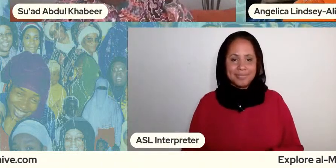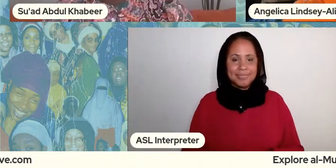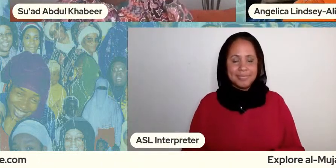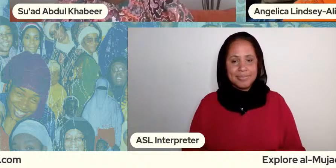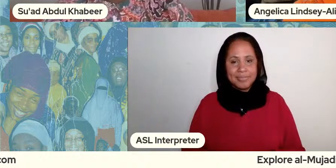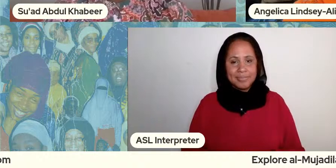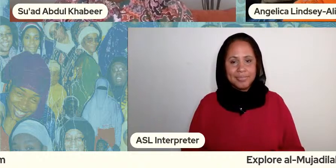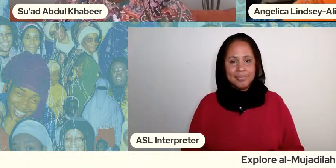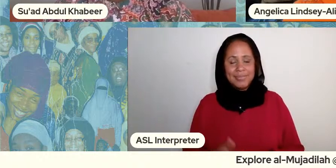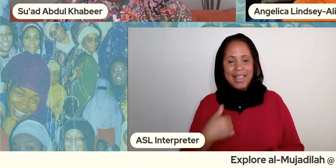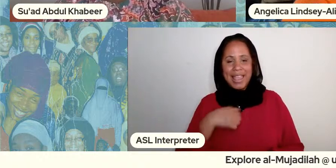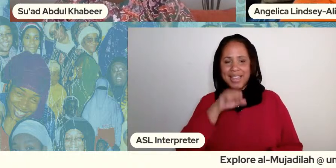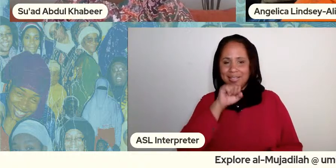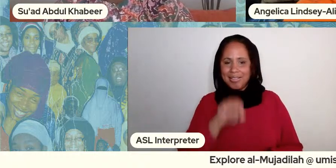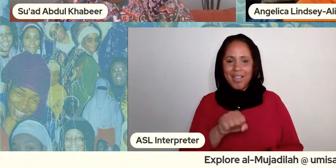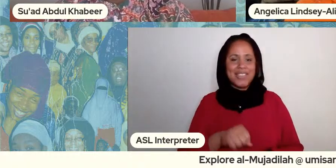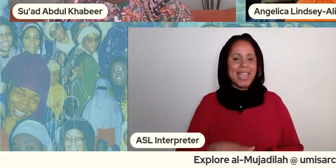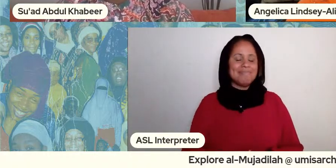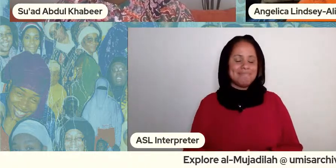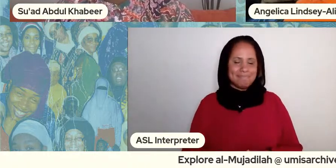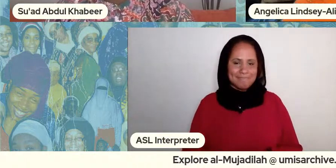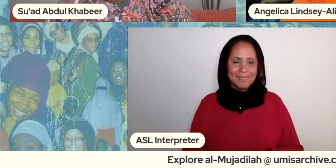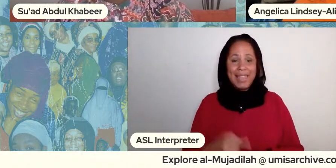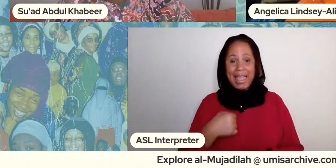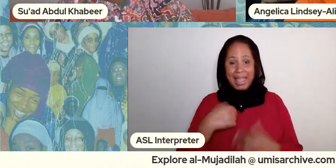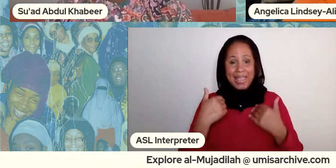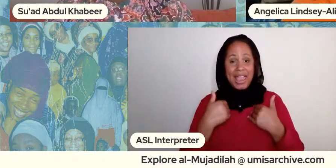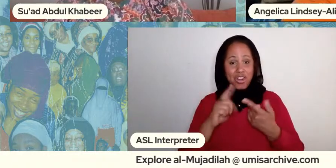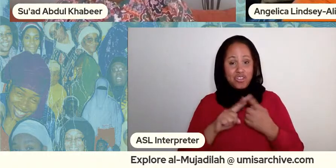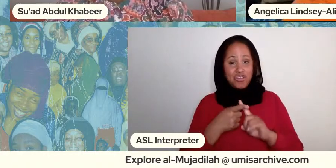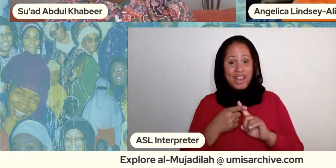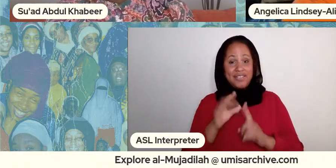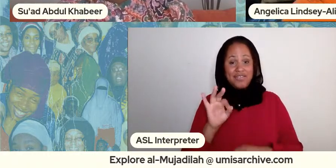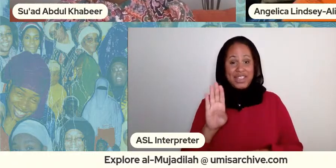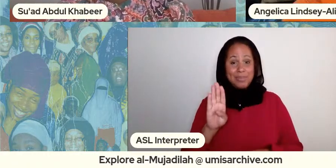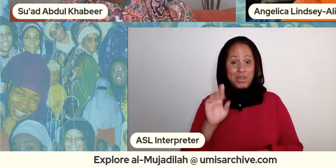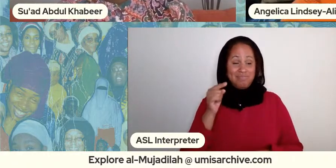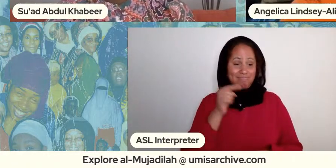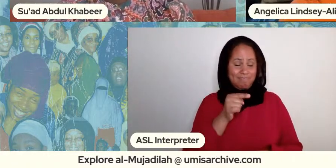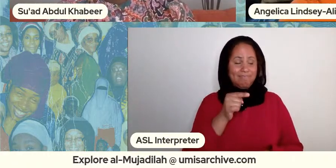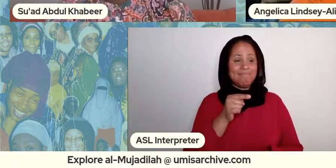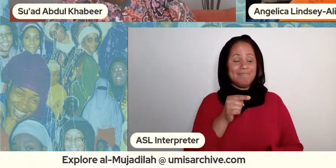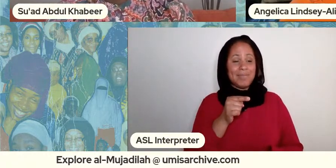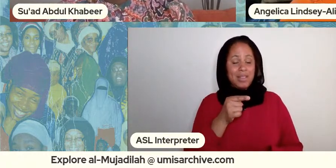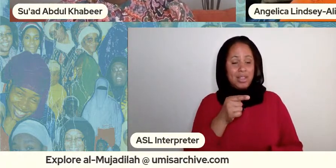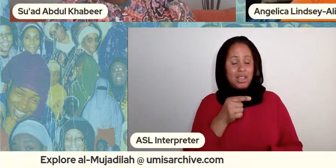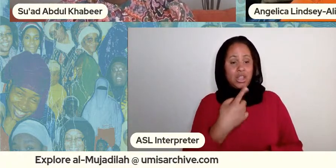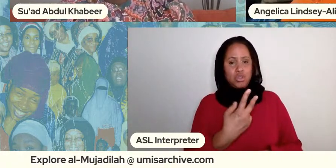i love that it you know i had a friend on facebook we actually um went we've known each other since